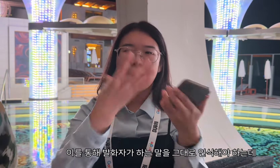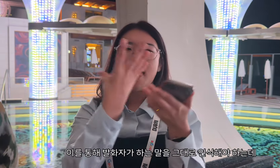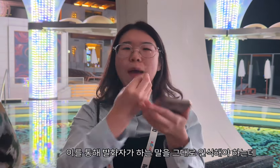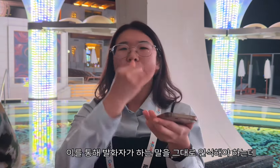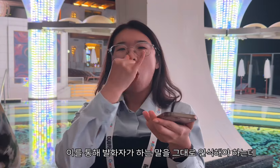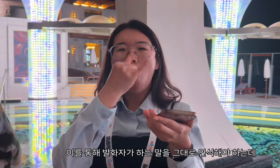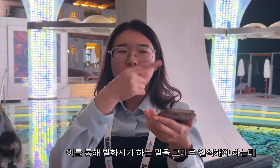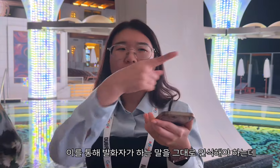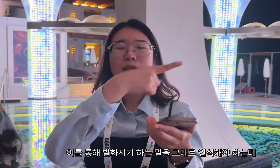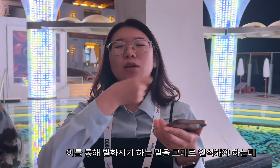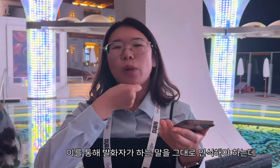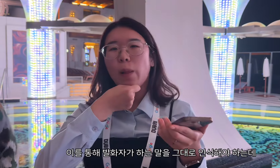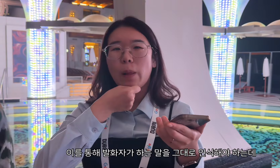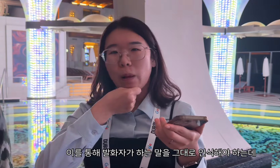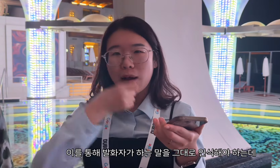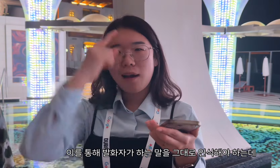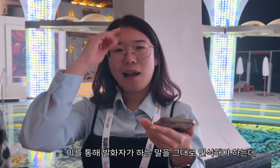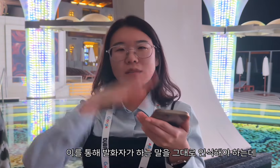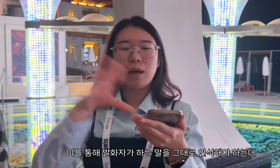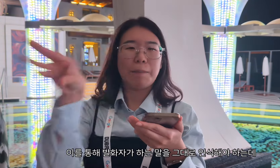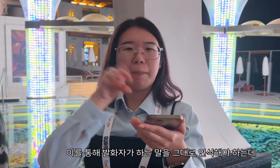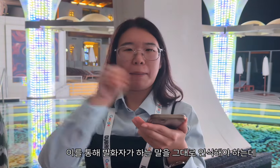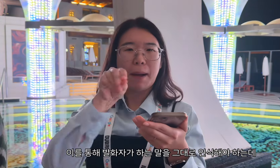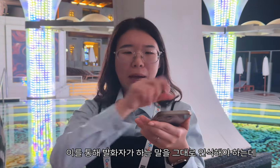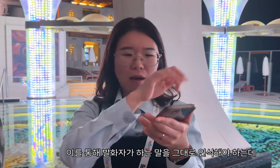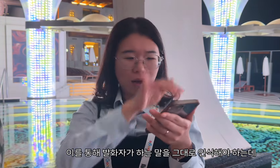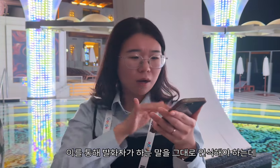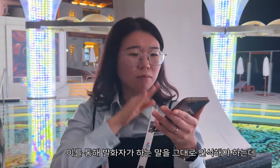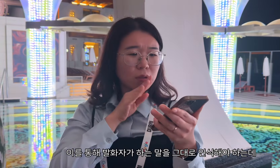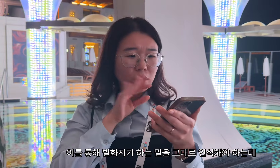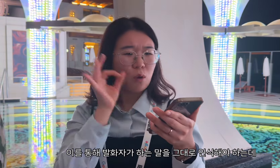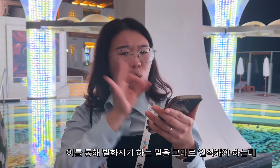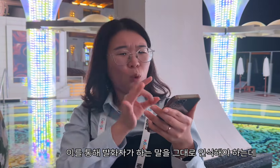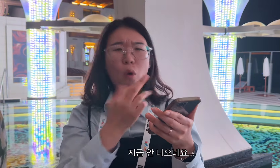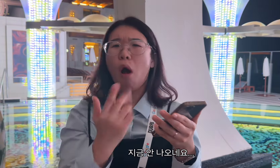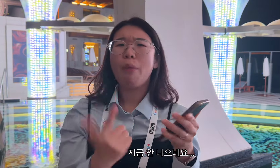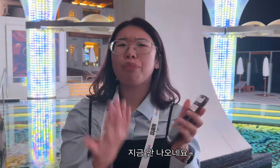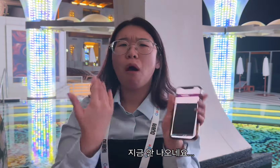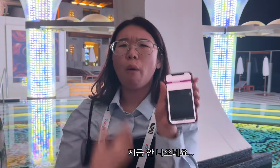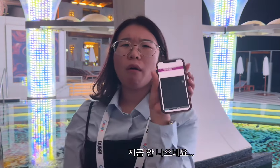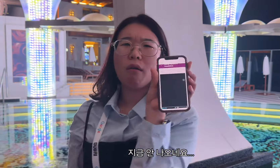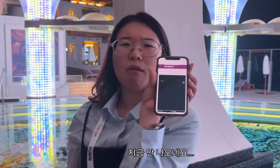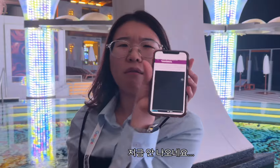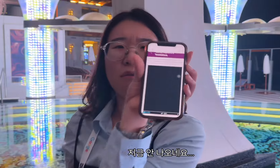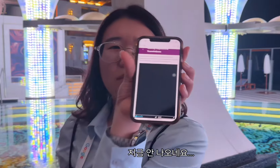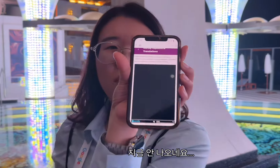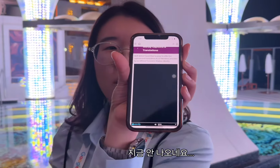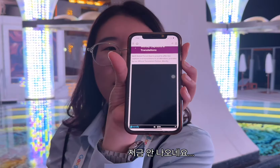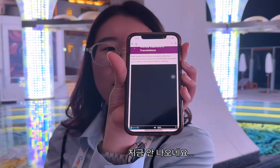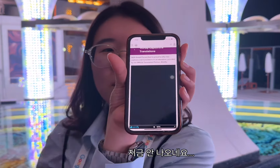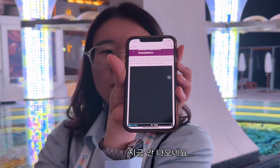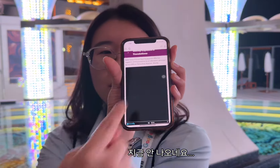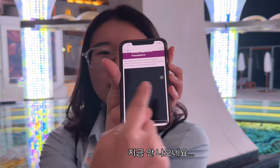It is supposed to recognize what the speaker is saying, but it's not working right now...